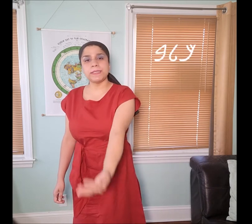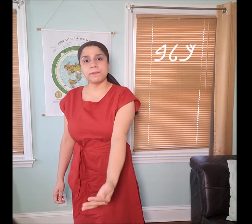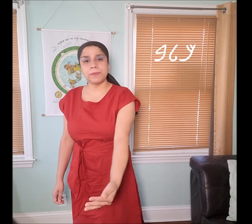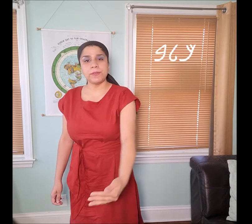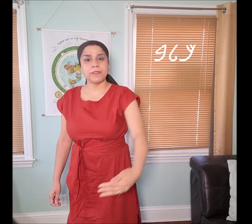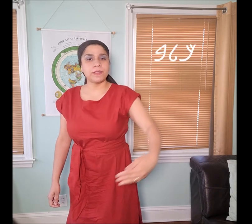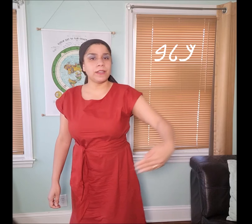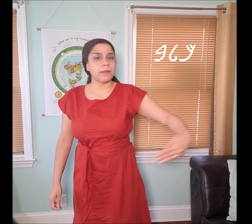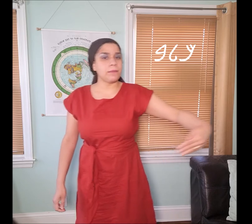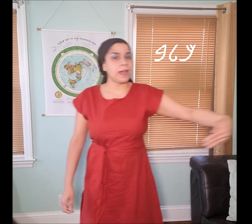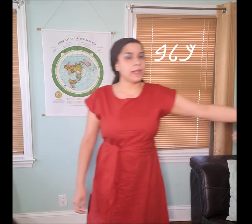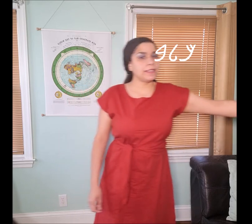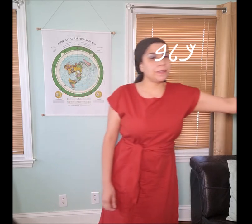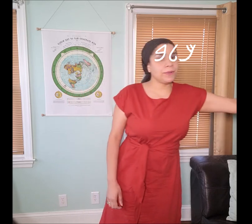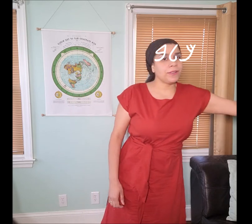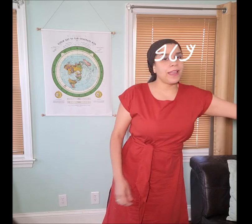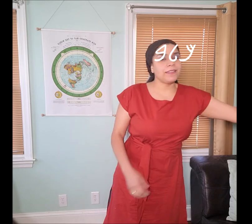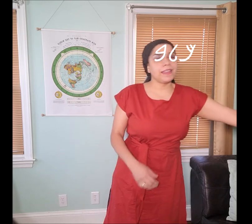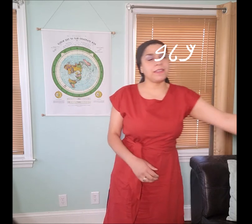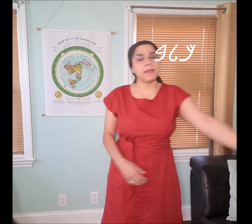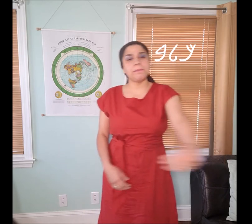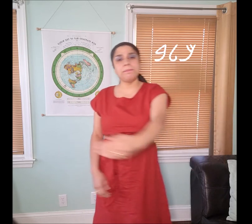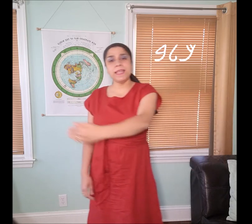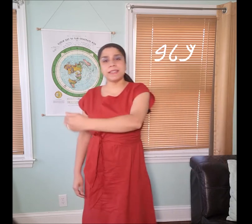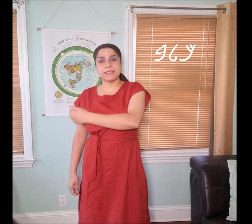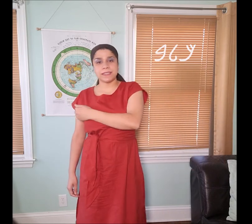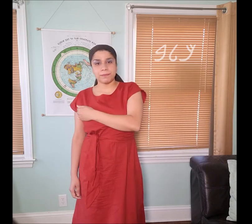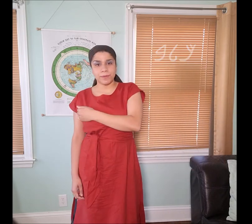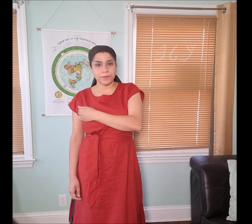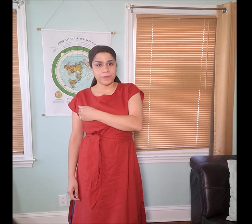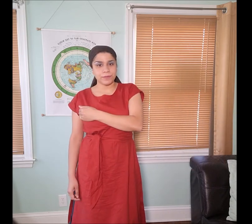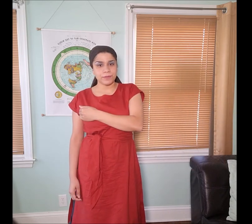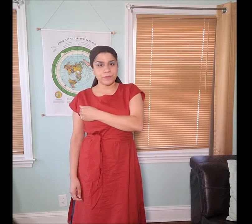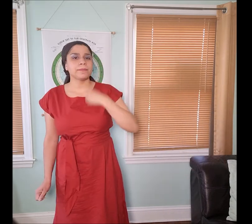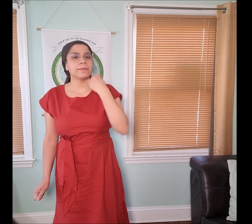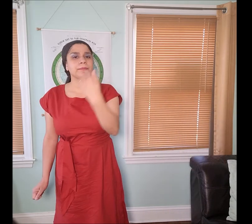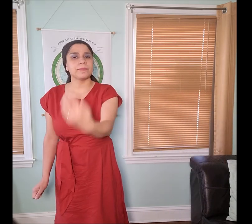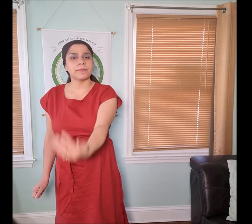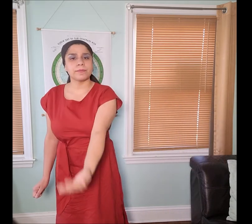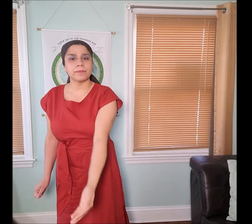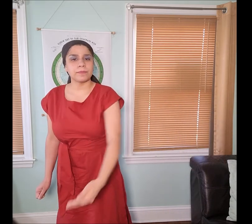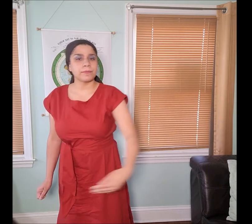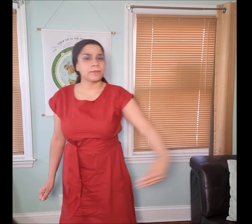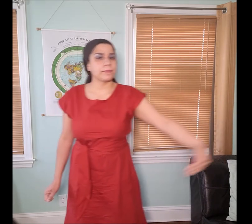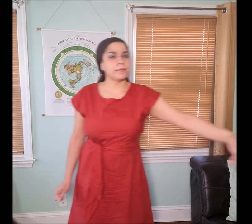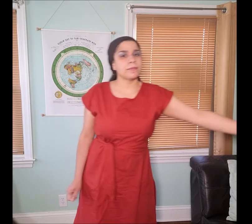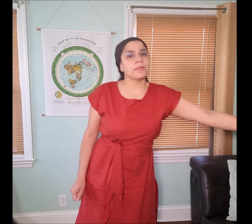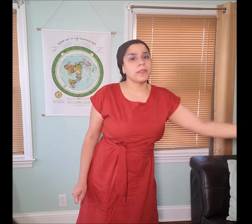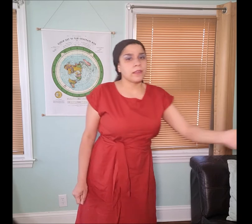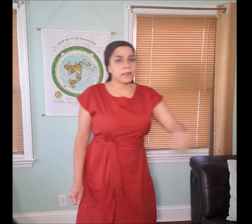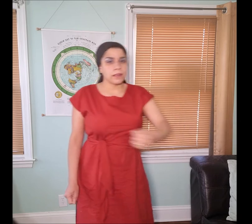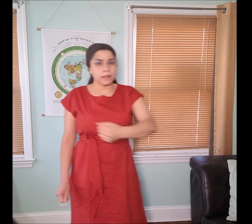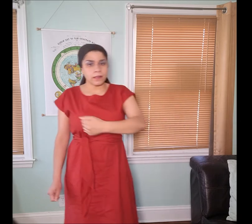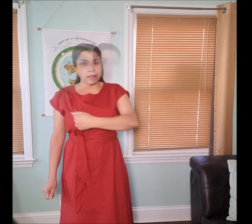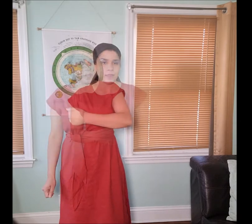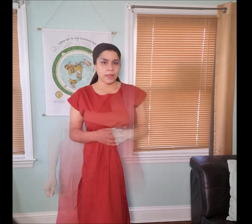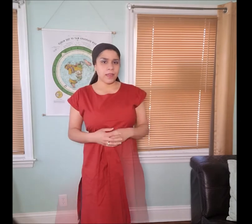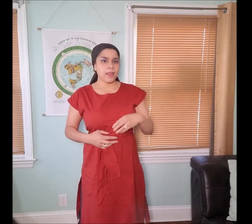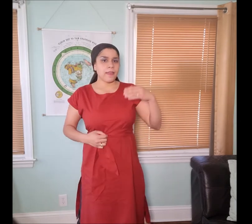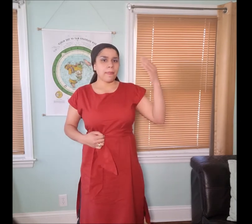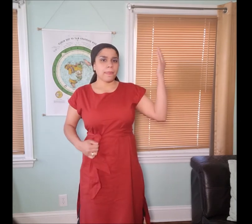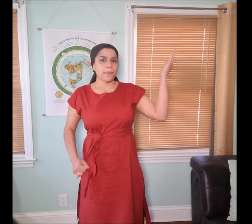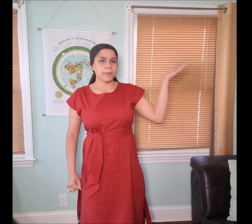symbol, the “𐤋 lamad” symbol and then the "𐤁 beyth" symbol = "𐤊𐤋𐤁 kalab".